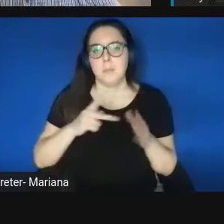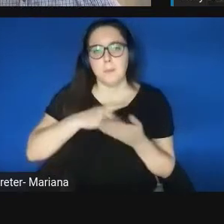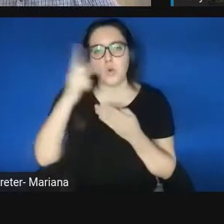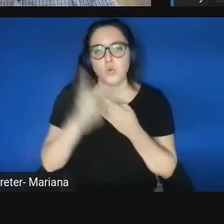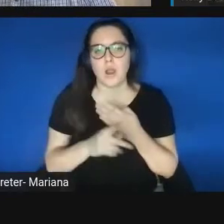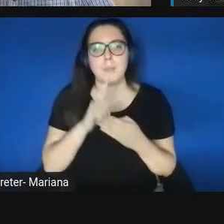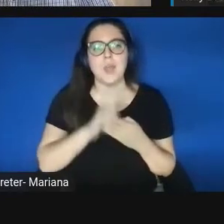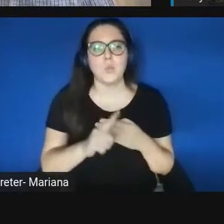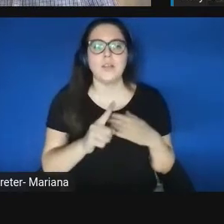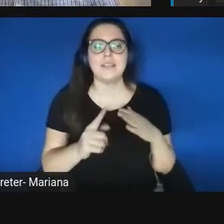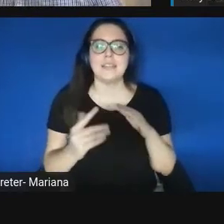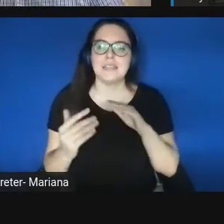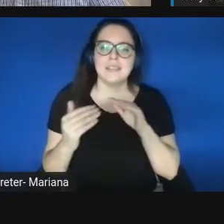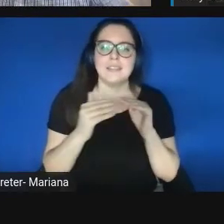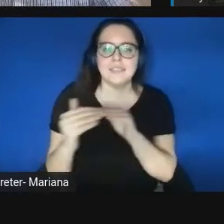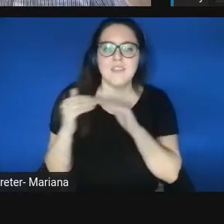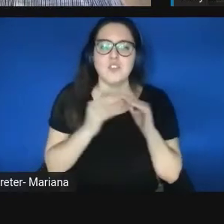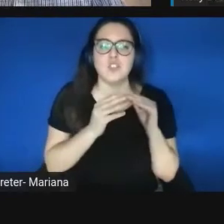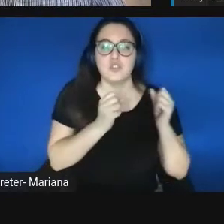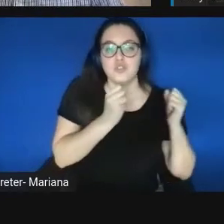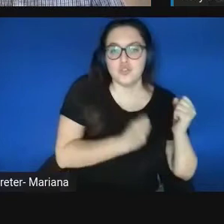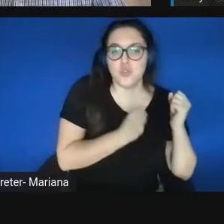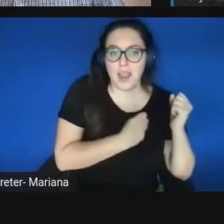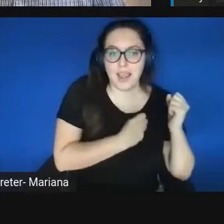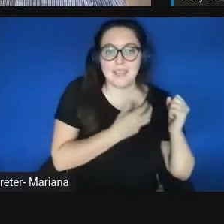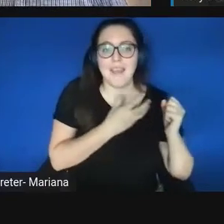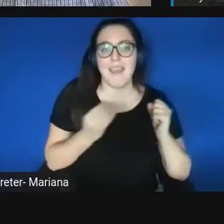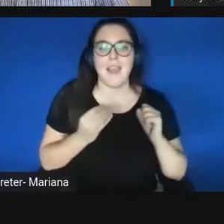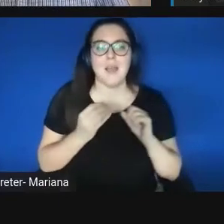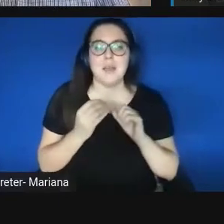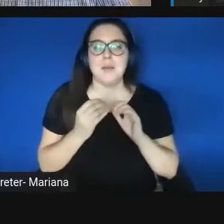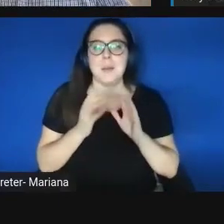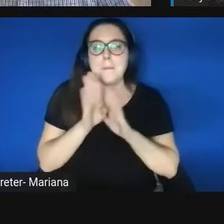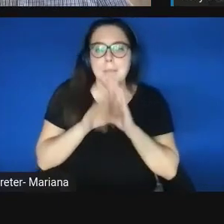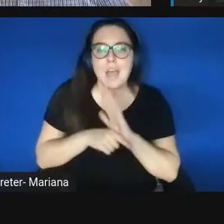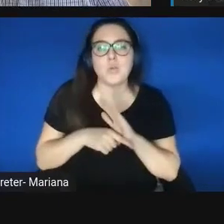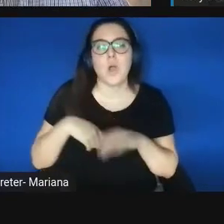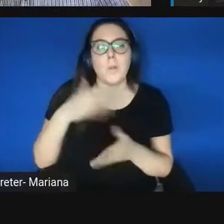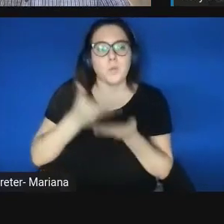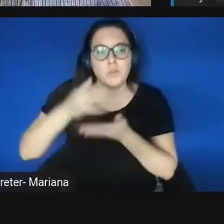the strength of both the backgrounds and the proof-of-concept network connections.